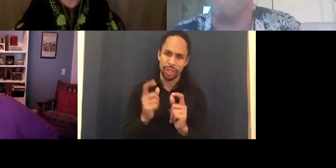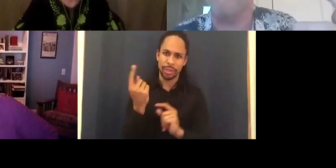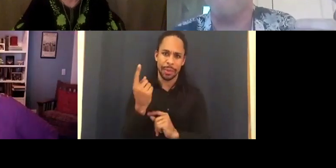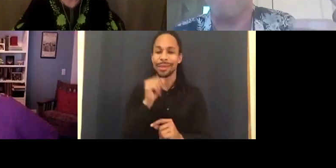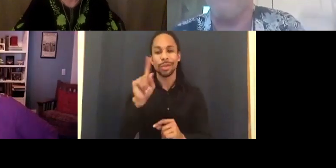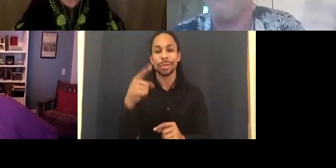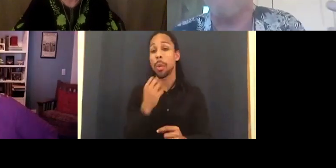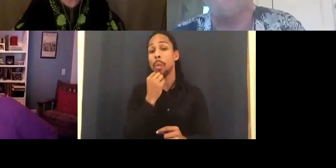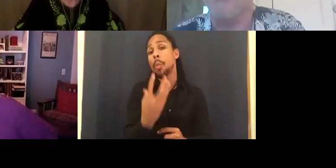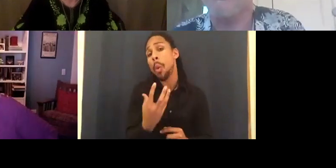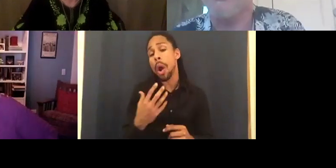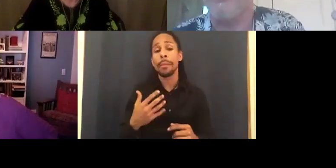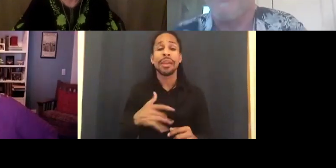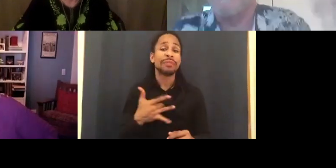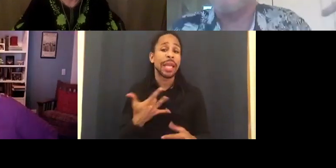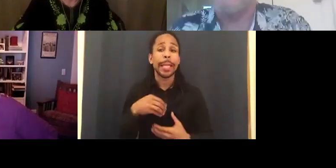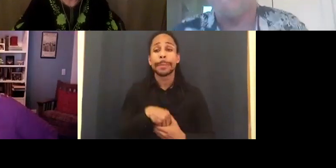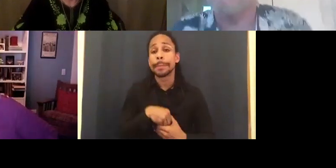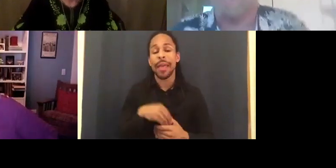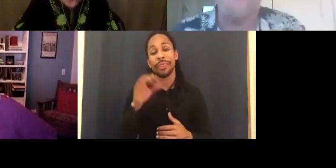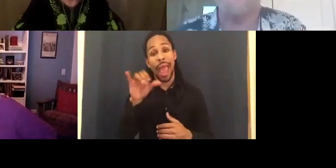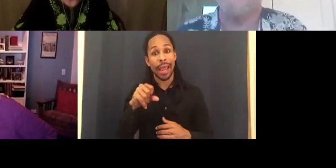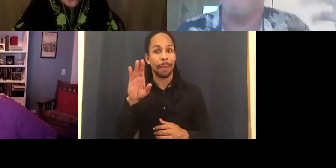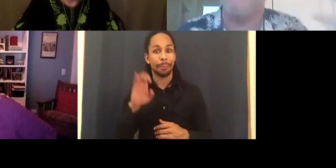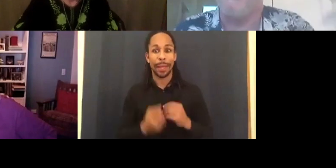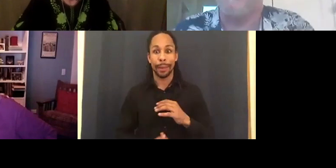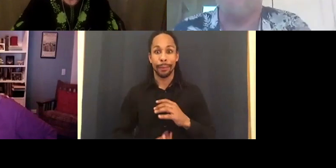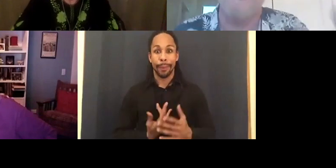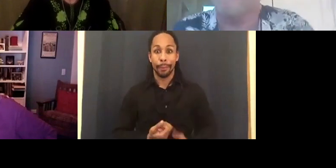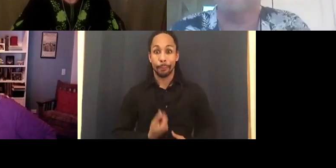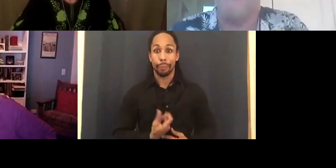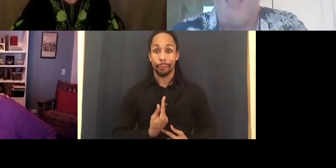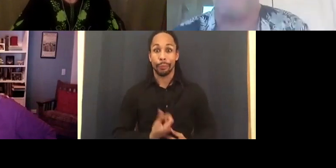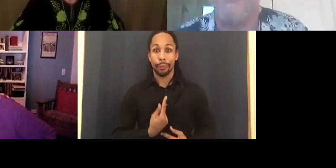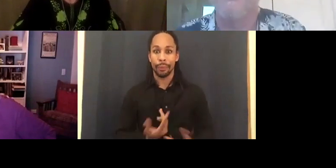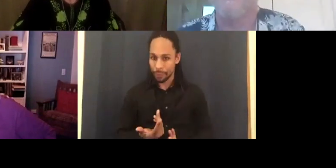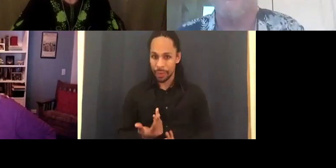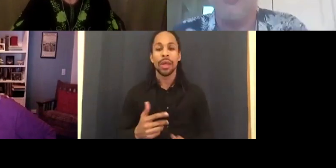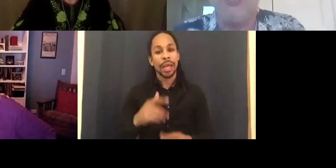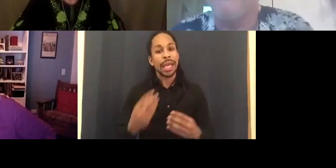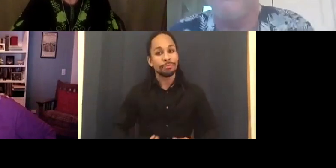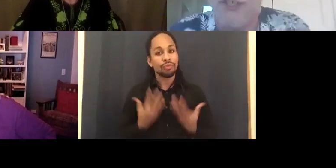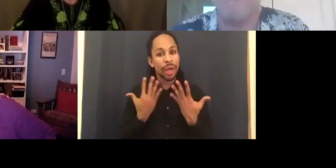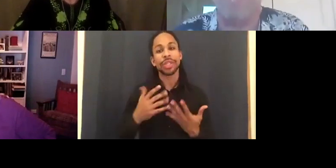in the stomach. That could be indigestion. Inspiration has got to compel you to act, to change something.